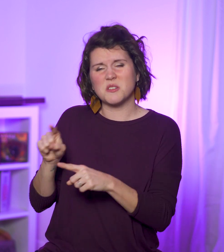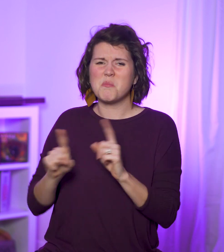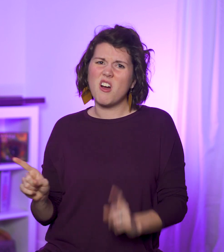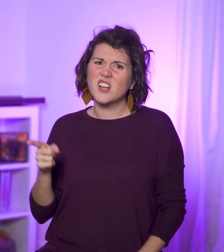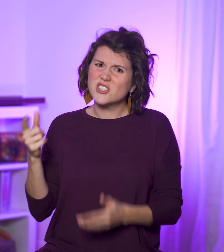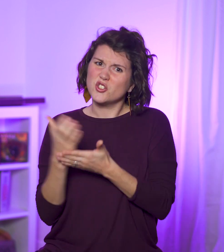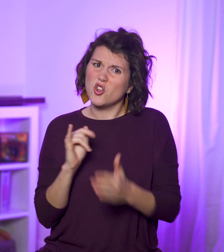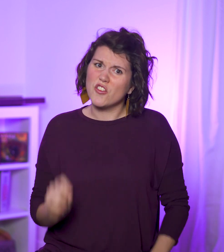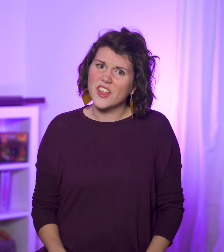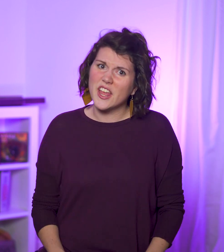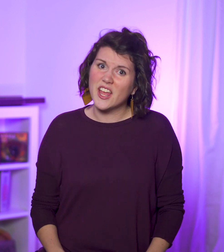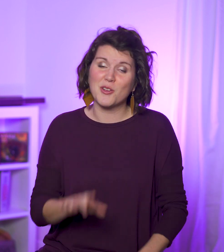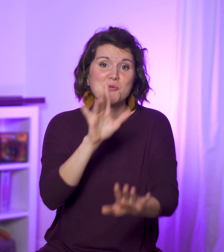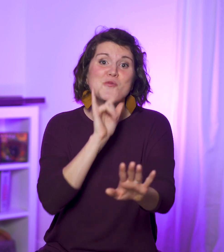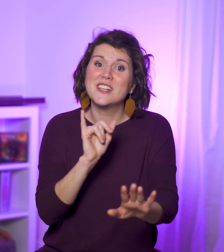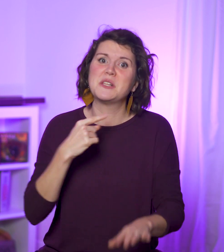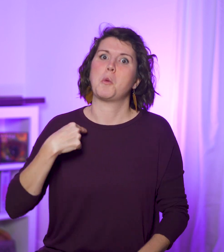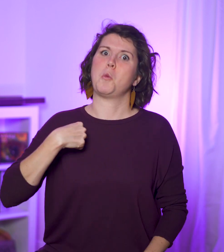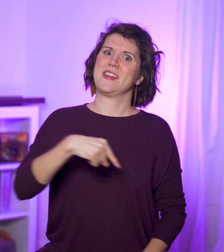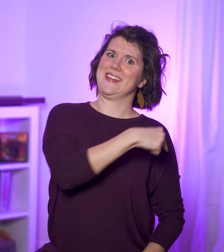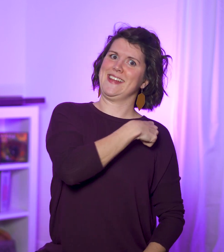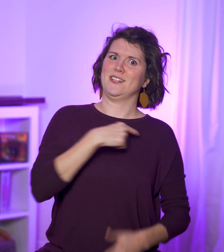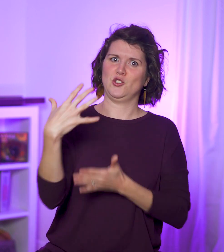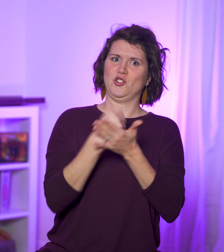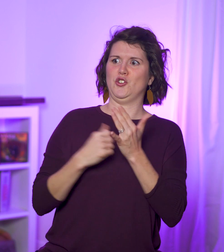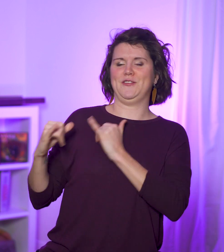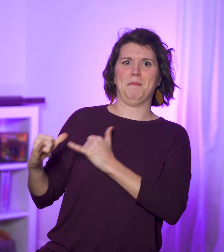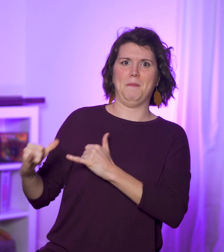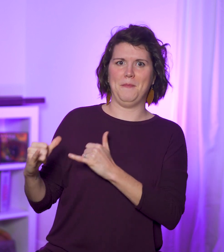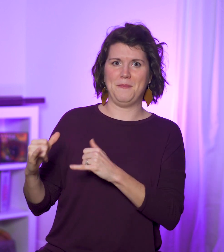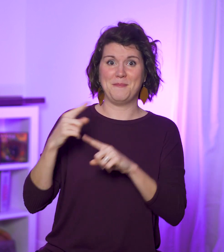but he gets what he deserves—what we all deserve, in fact.